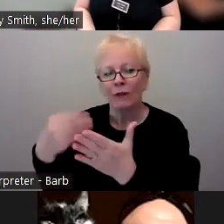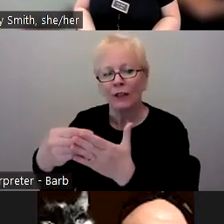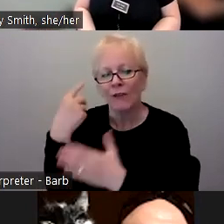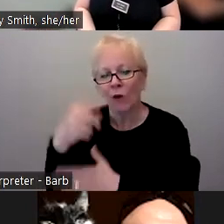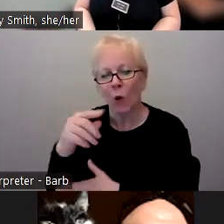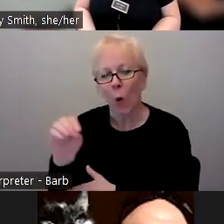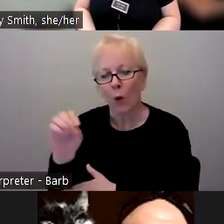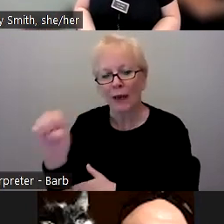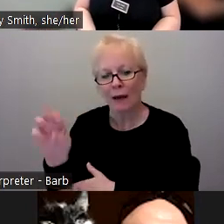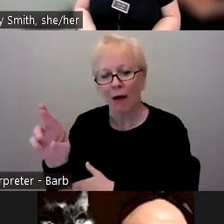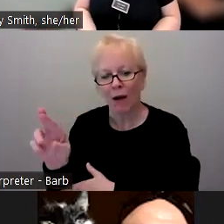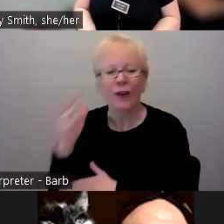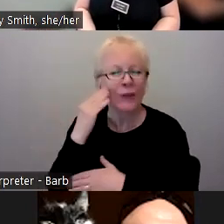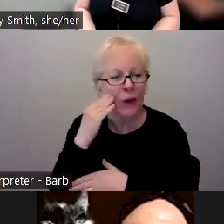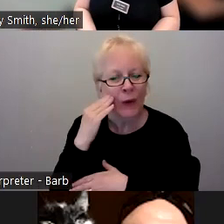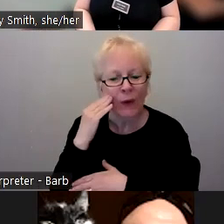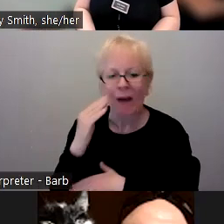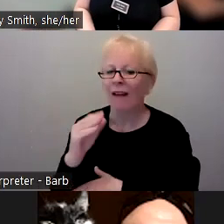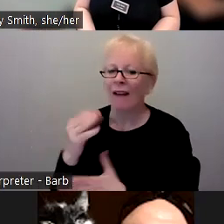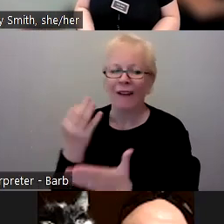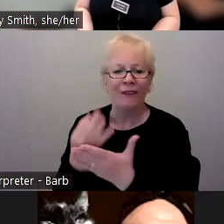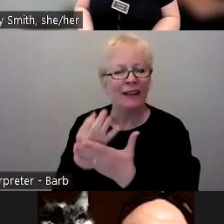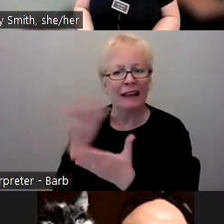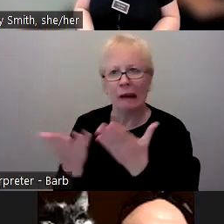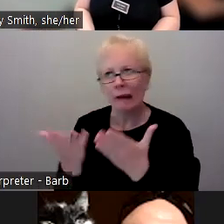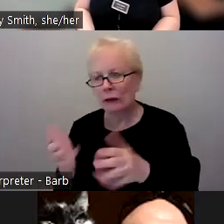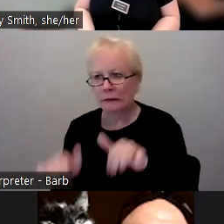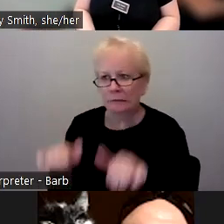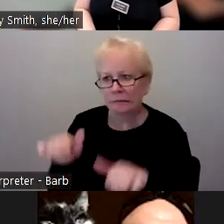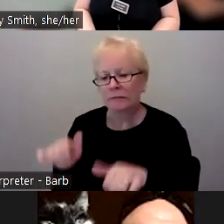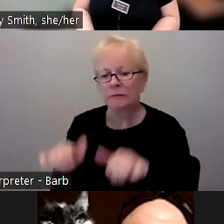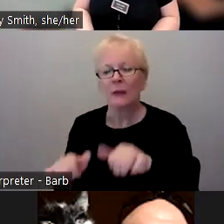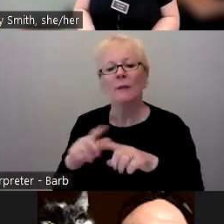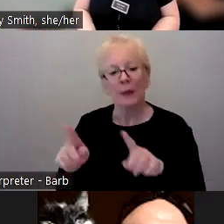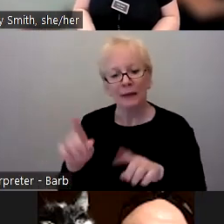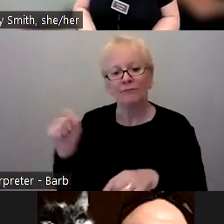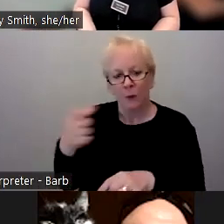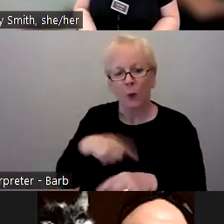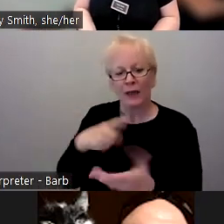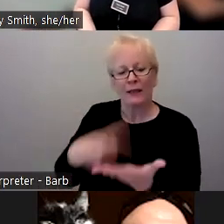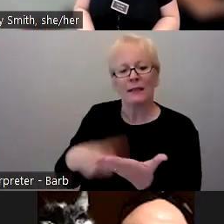so precarious here. But we did talk about some of the political climate around funding and how the conversations